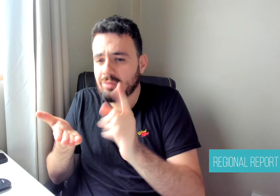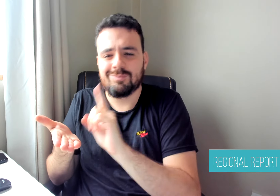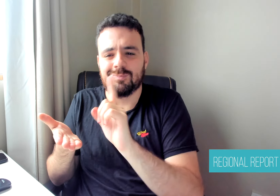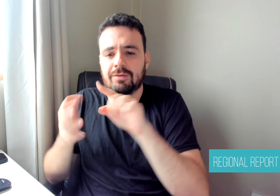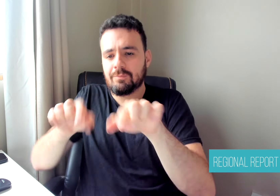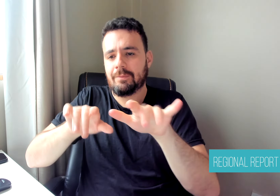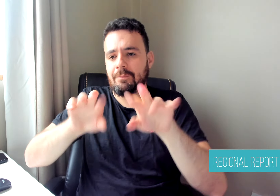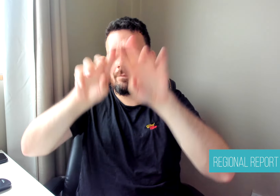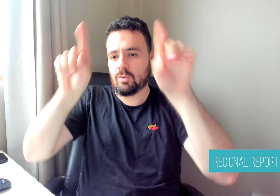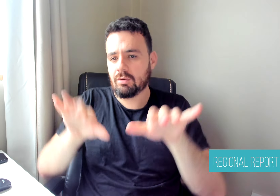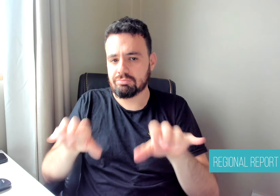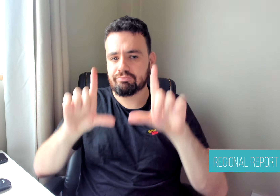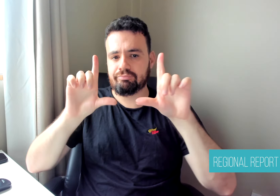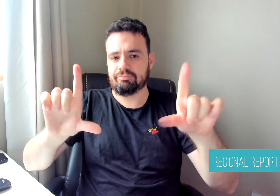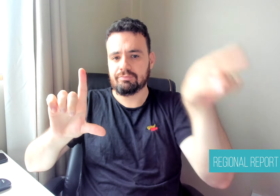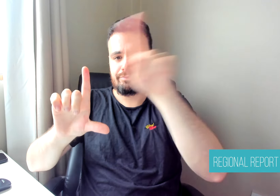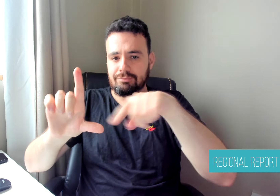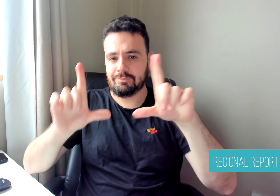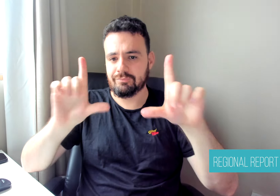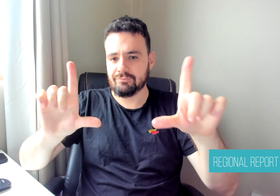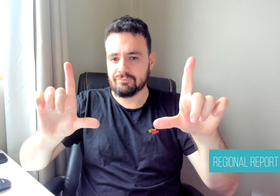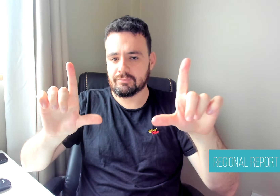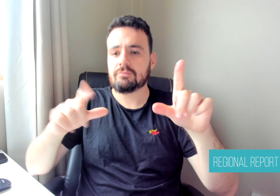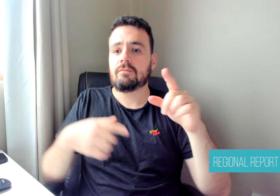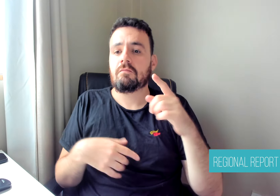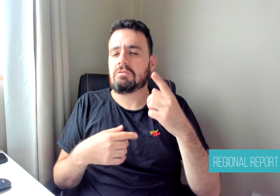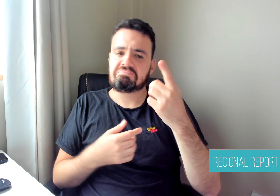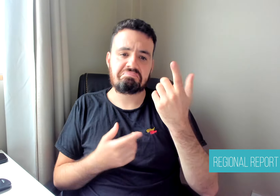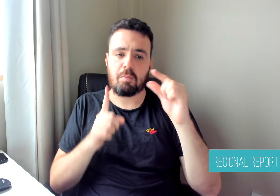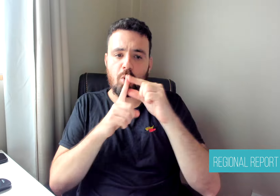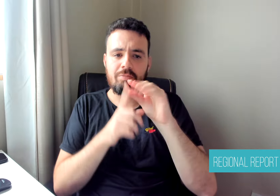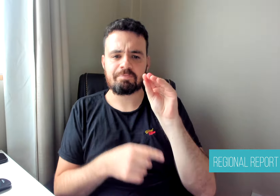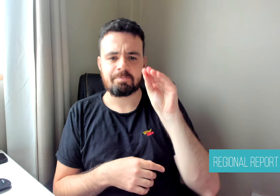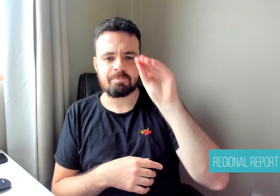for free for people with hearing disabilities or anyone